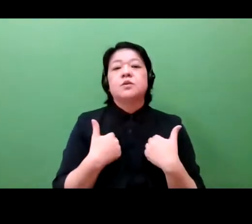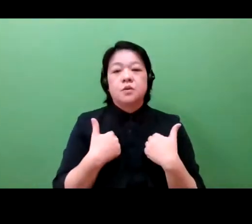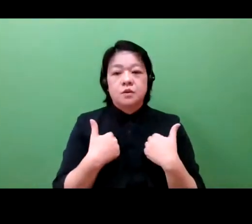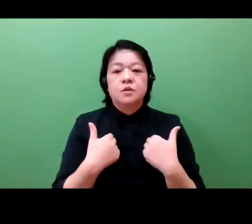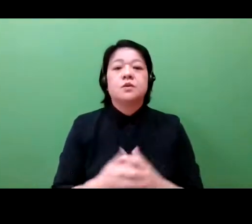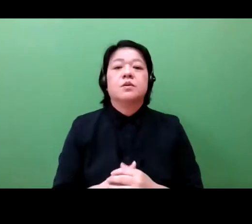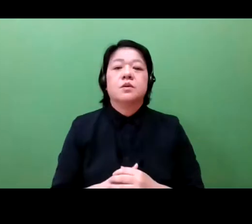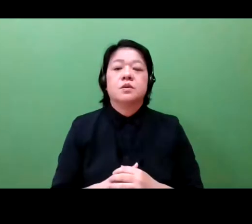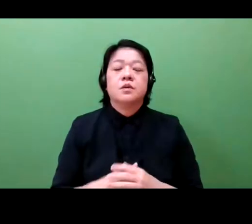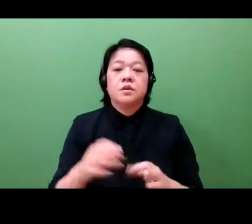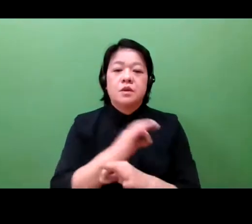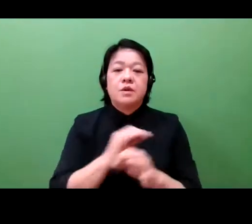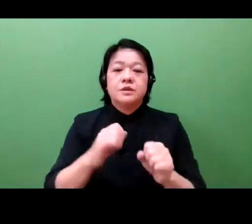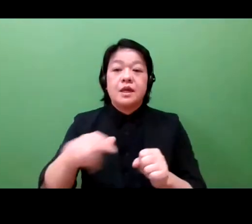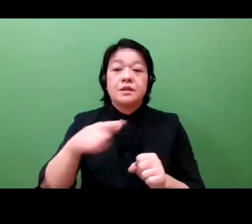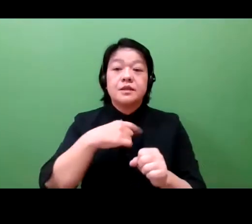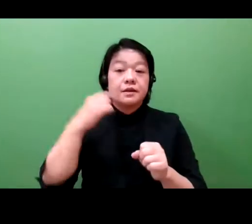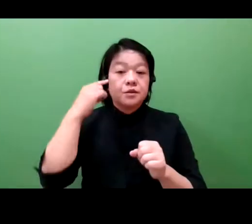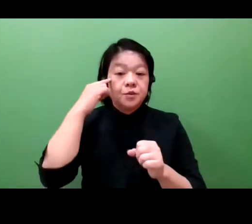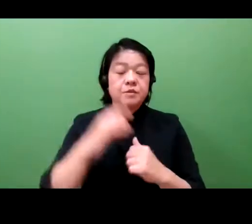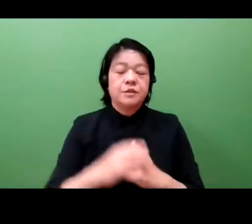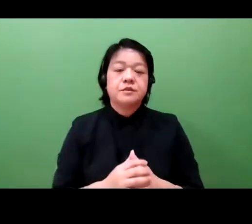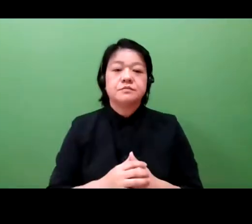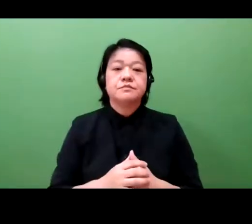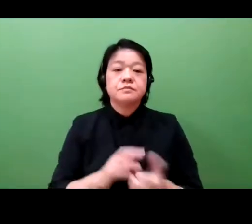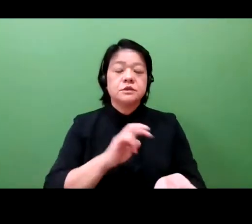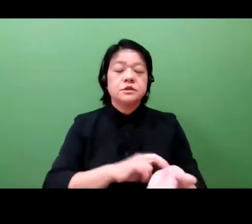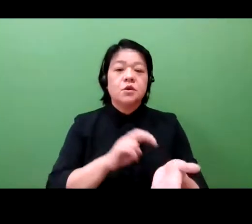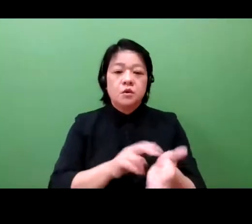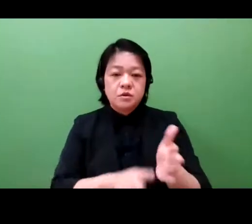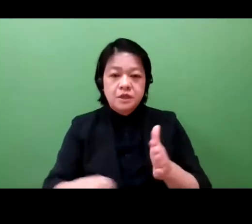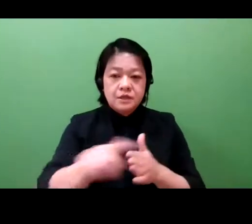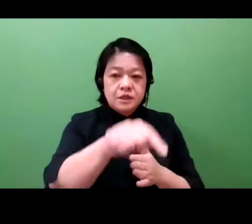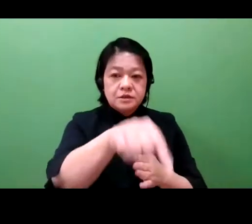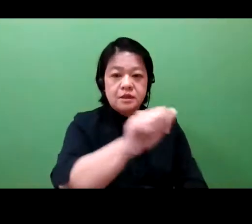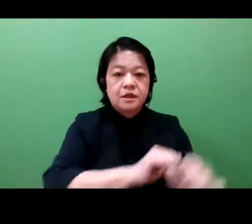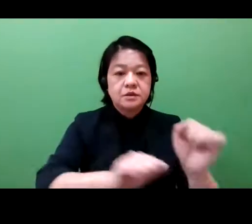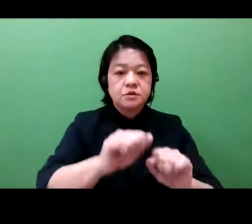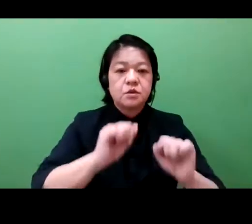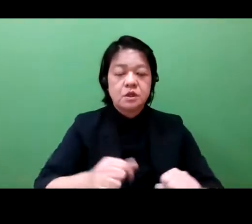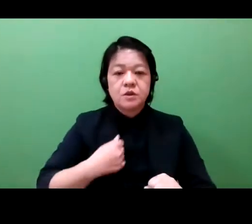All these are required us to continue to operate.